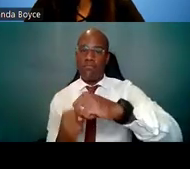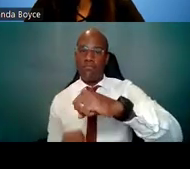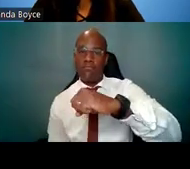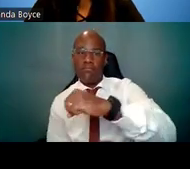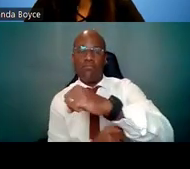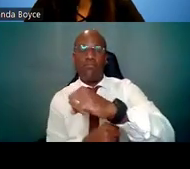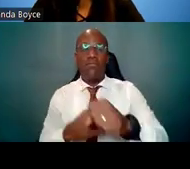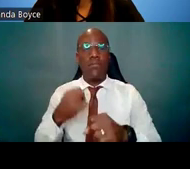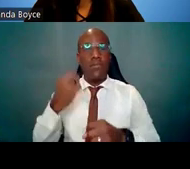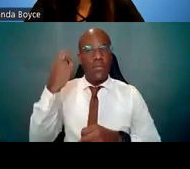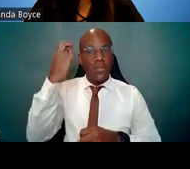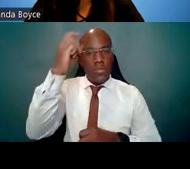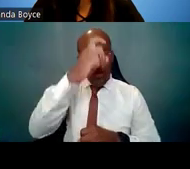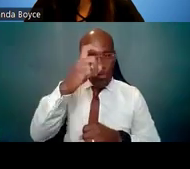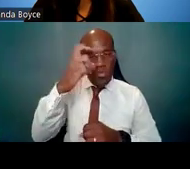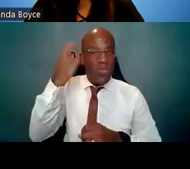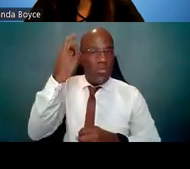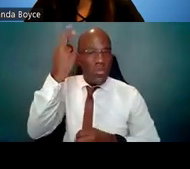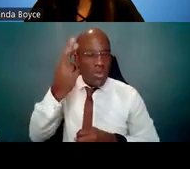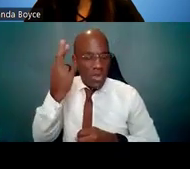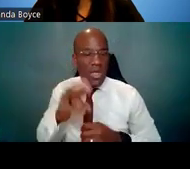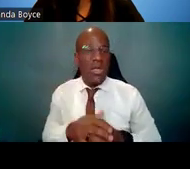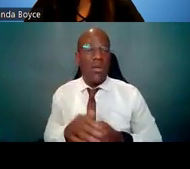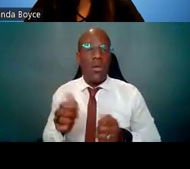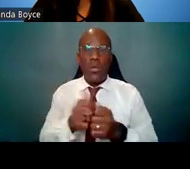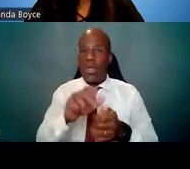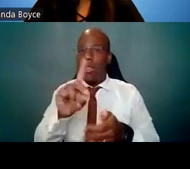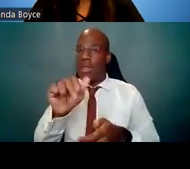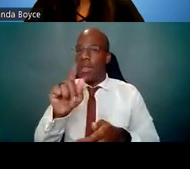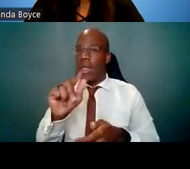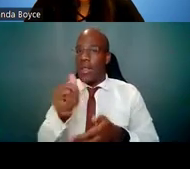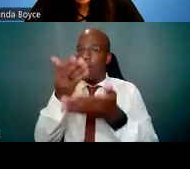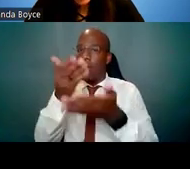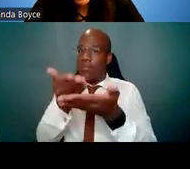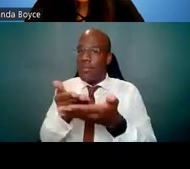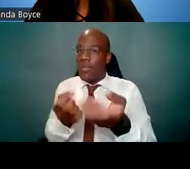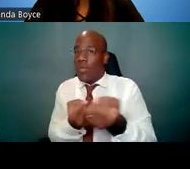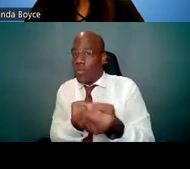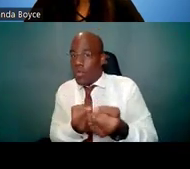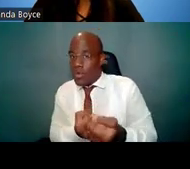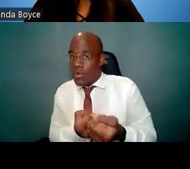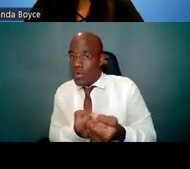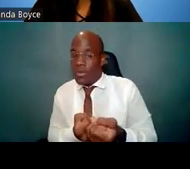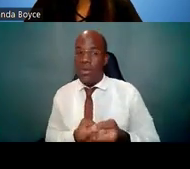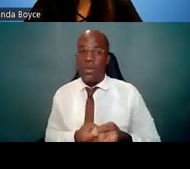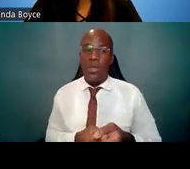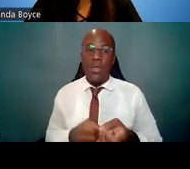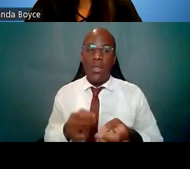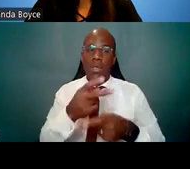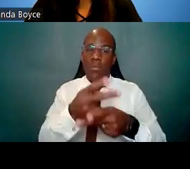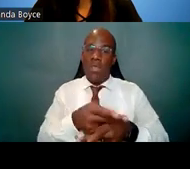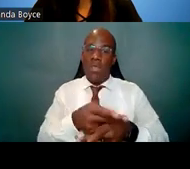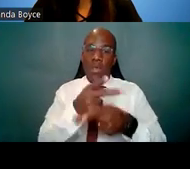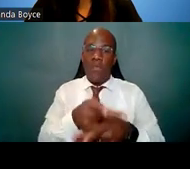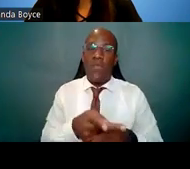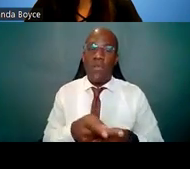Make sure to include pitfalls, alternative approaches, data interpretation, statistical analysis and future studies.